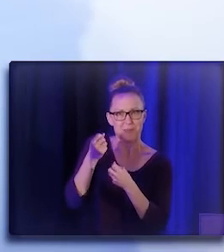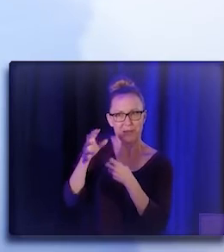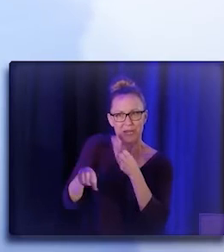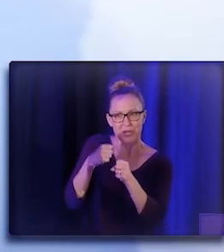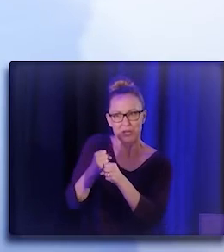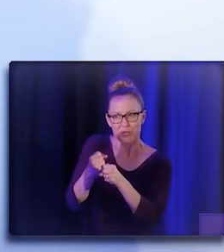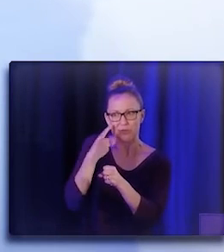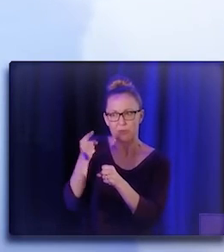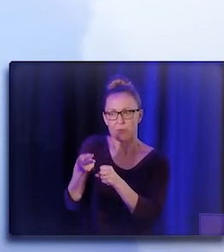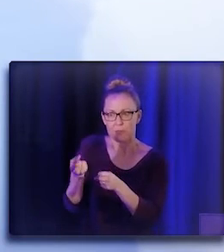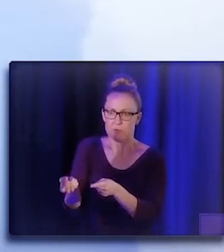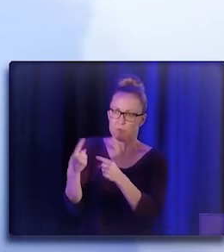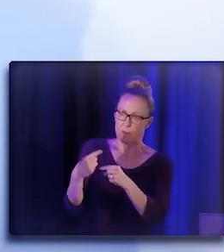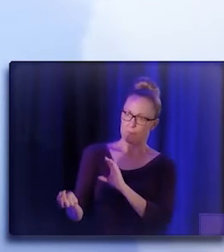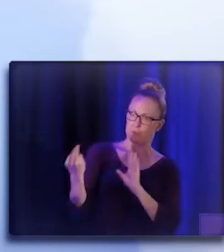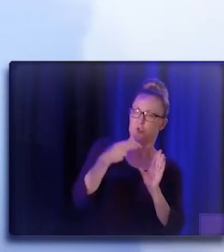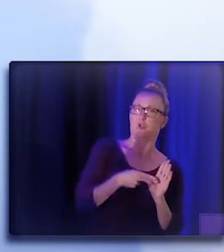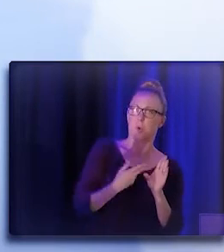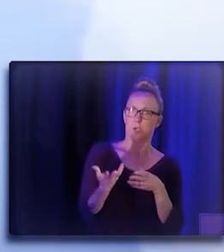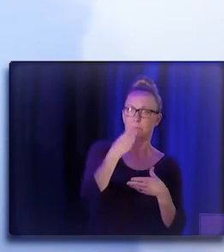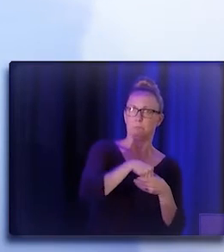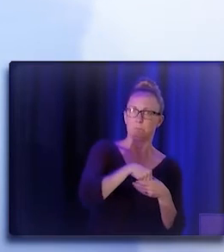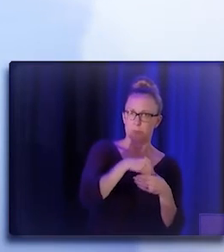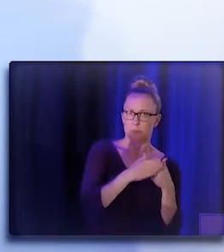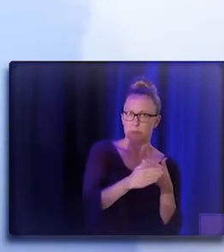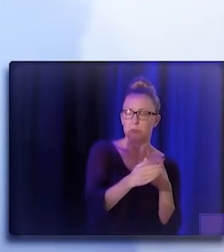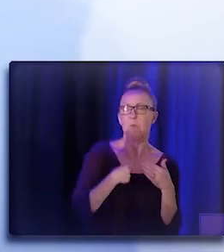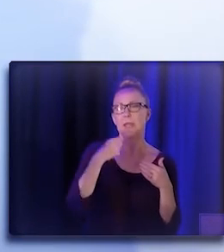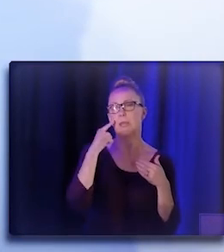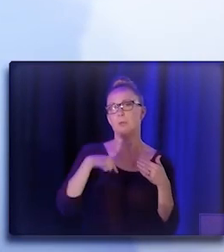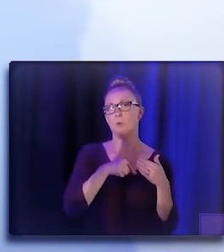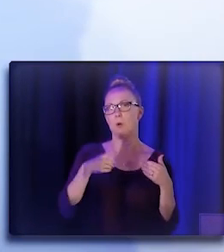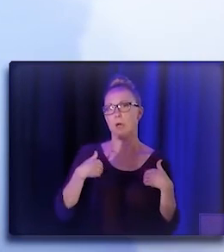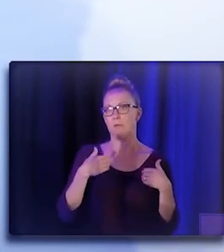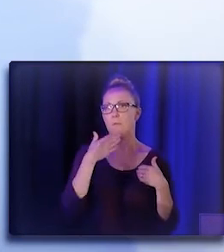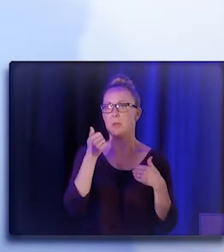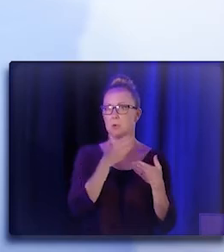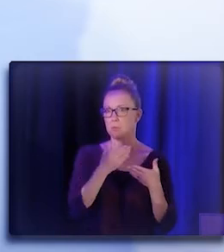in regards to provide more resources for the community